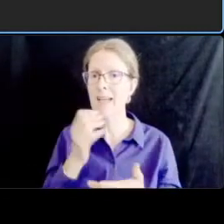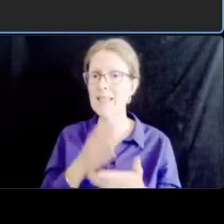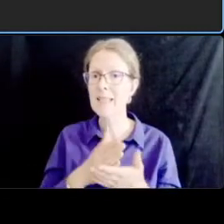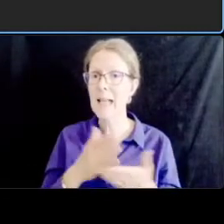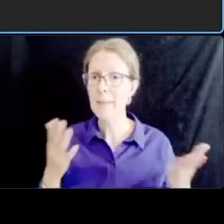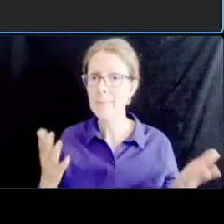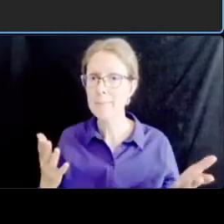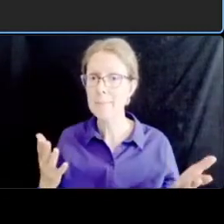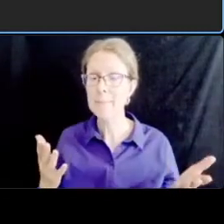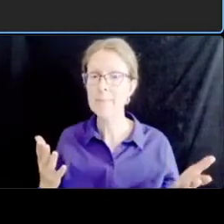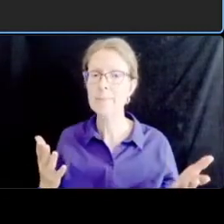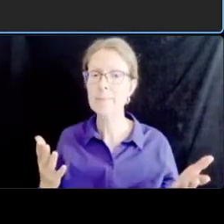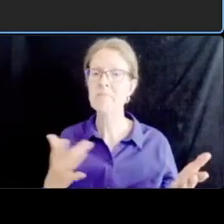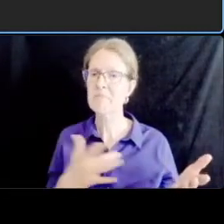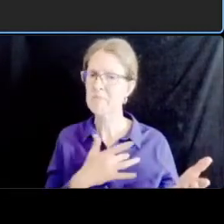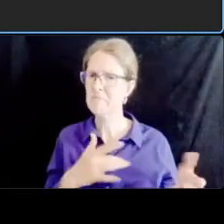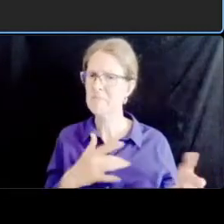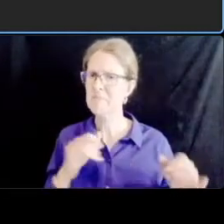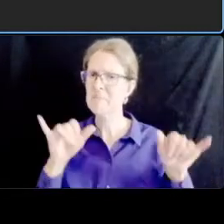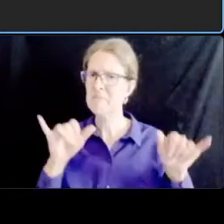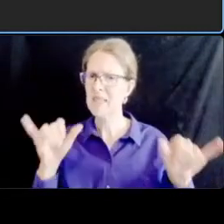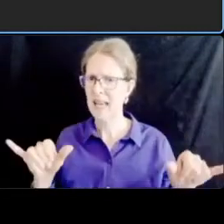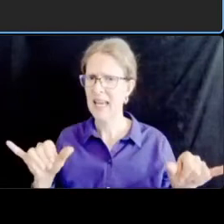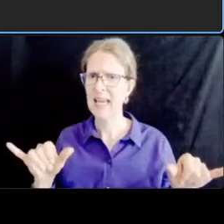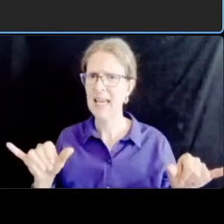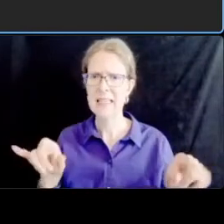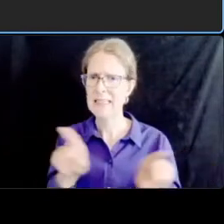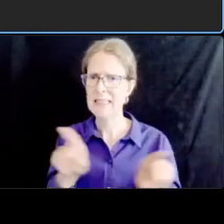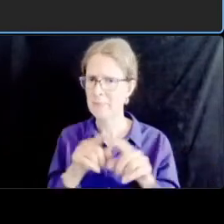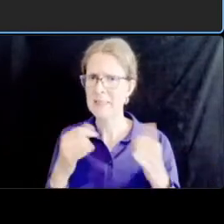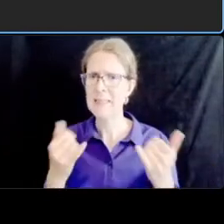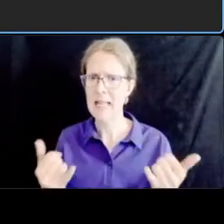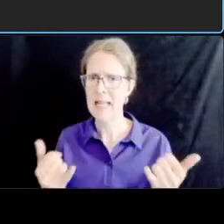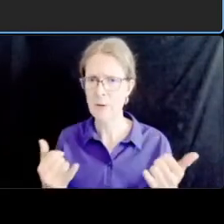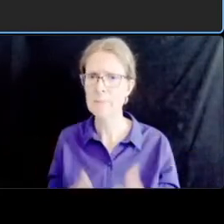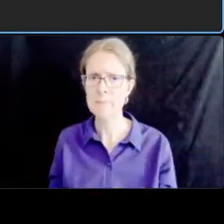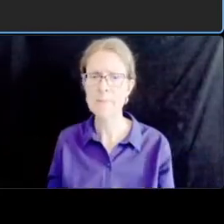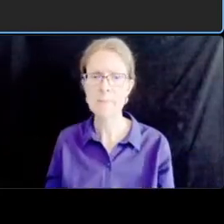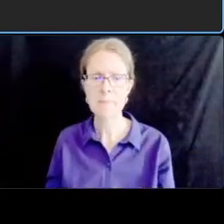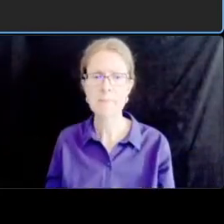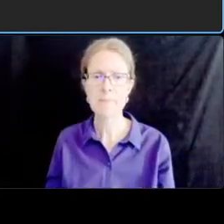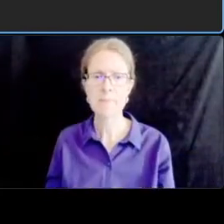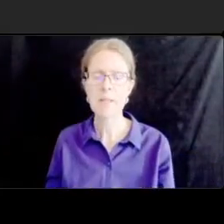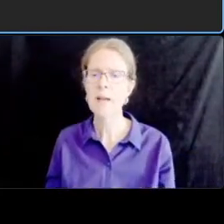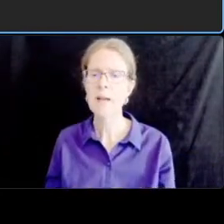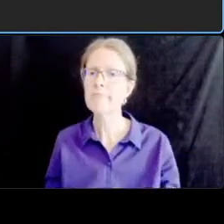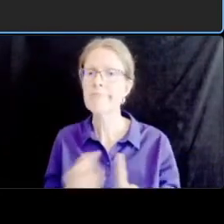and by the way um it does say we are maintaining them in their current locations however i think